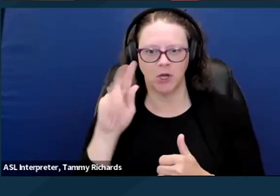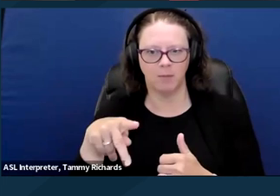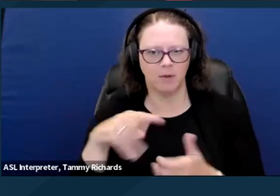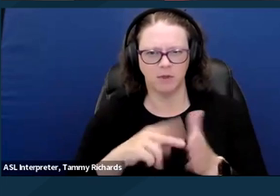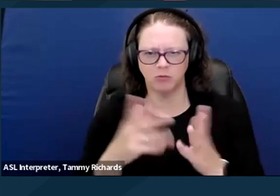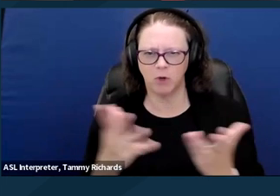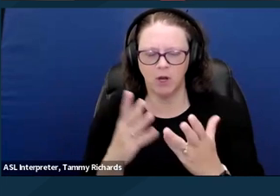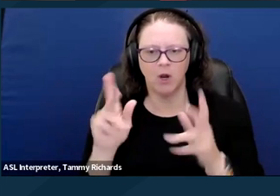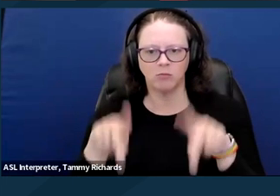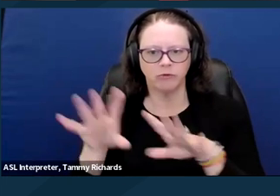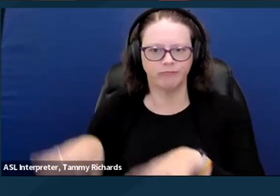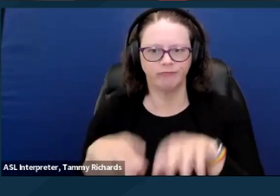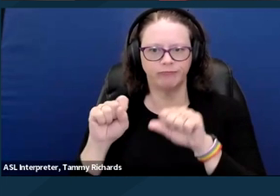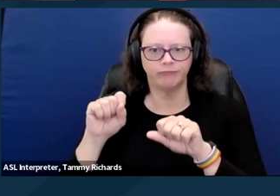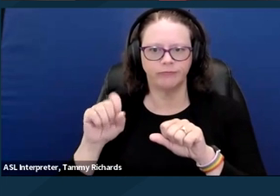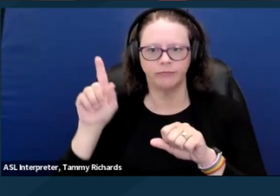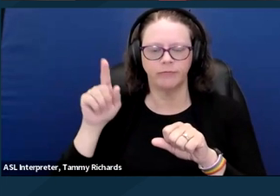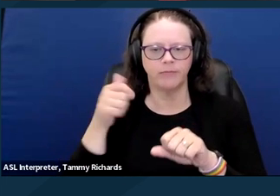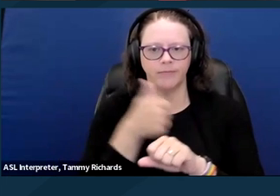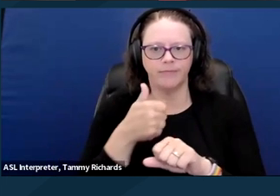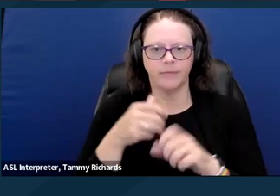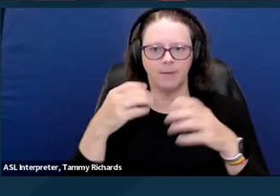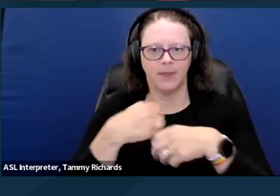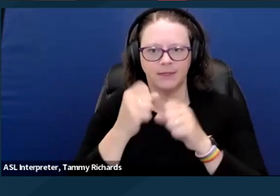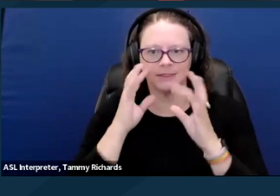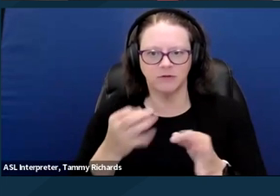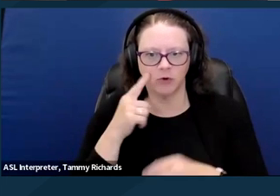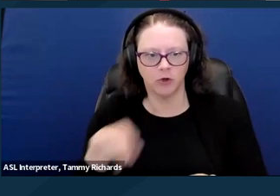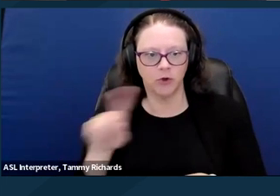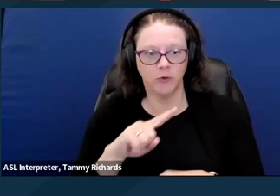Also, in California, SB 43 is a law that lowers the bar